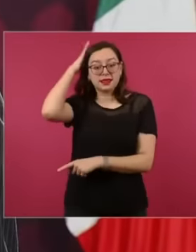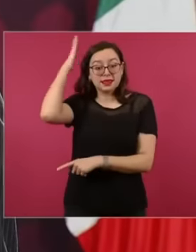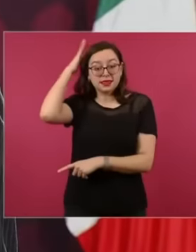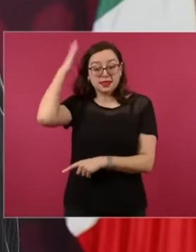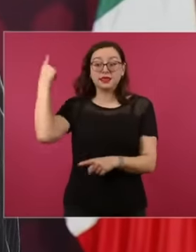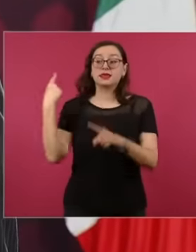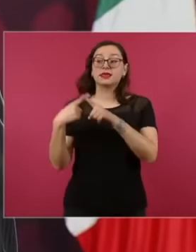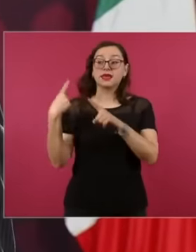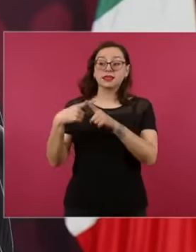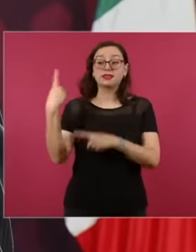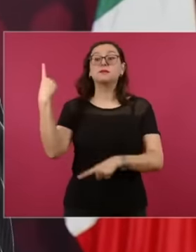who